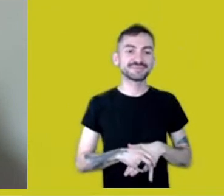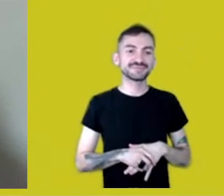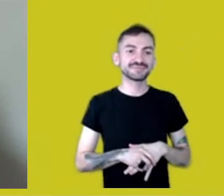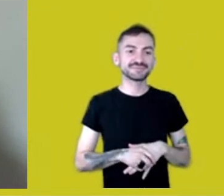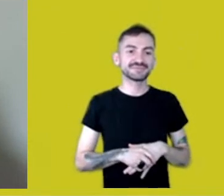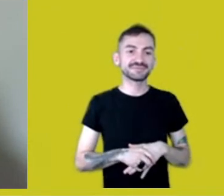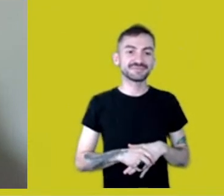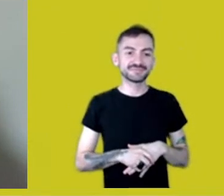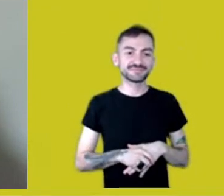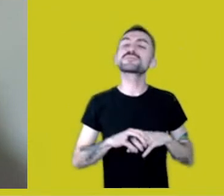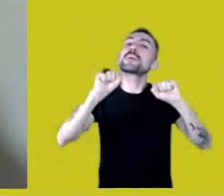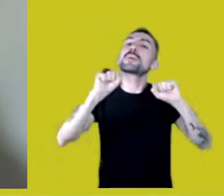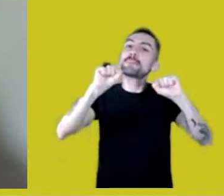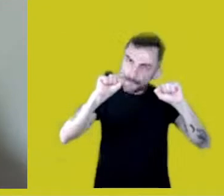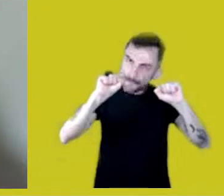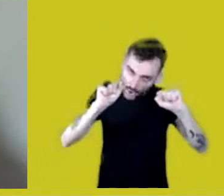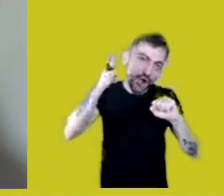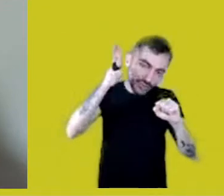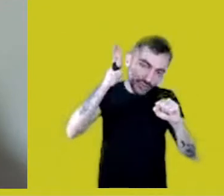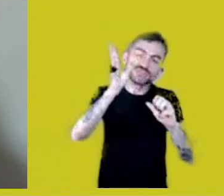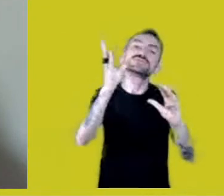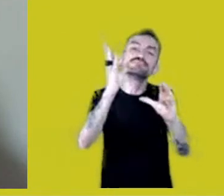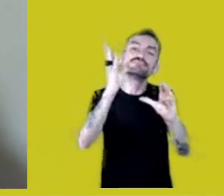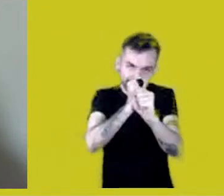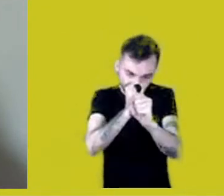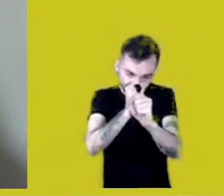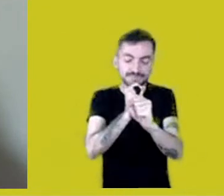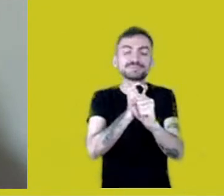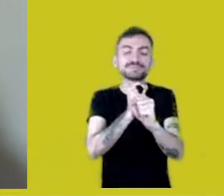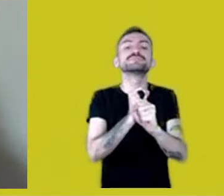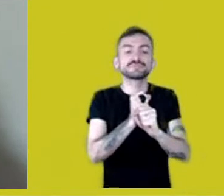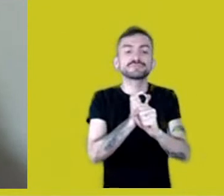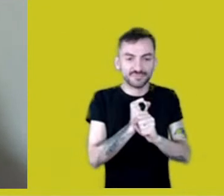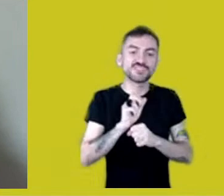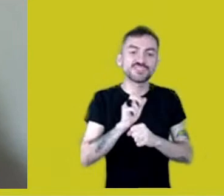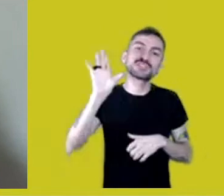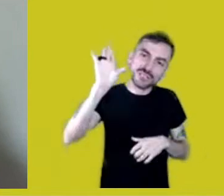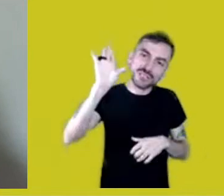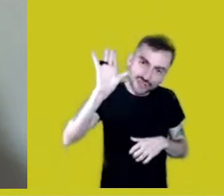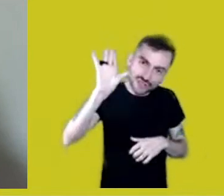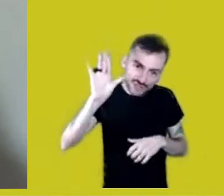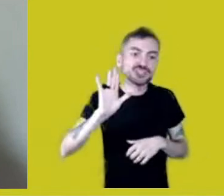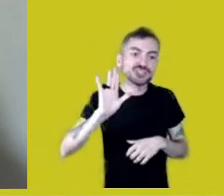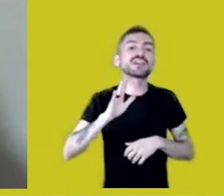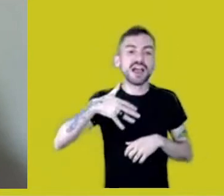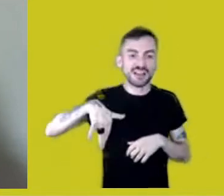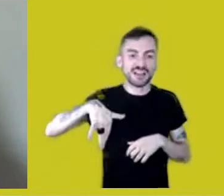Give us your final thoughts, your goodbyes. We’re wrapping this up.